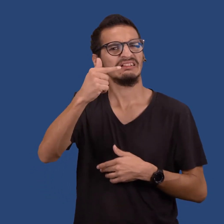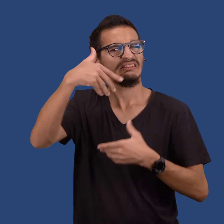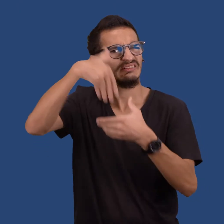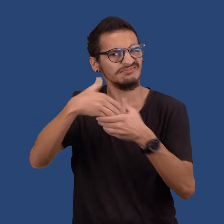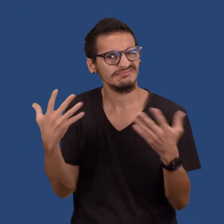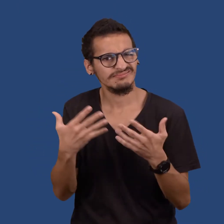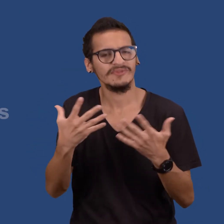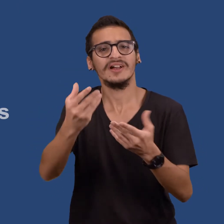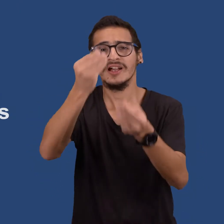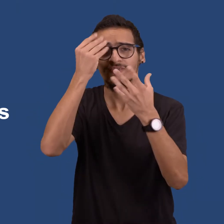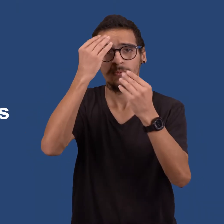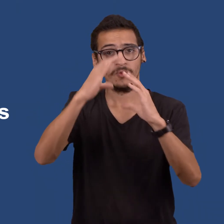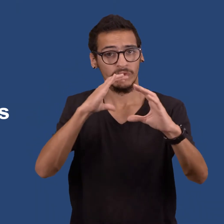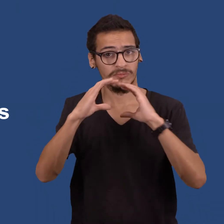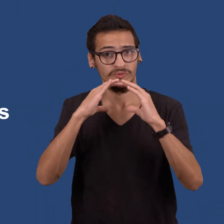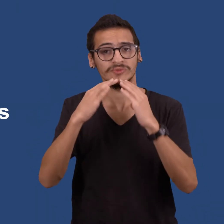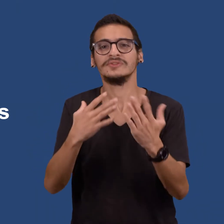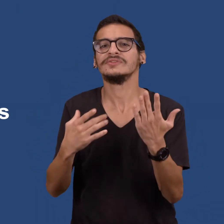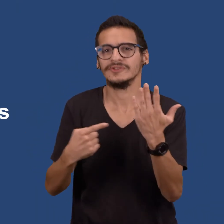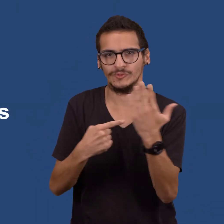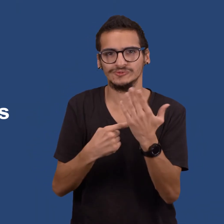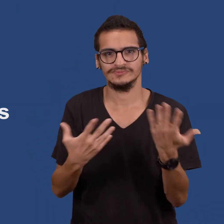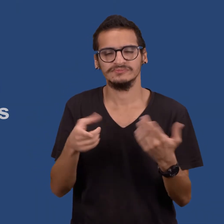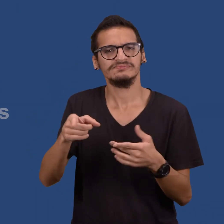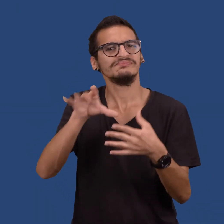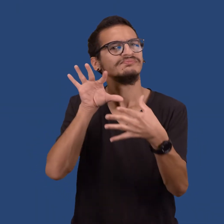ICT meaning Information and Communication Technology.